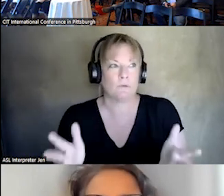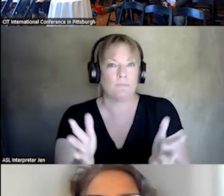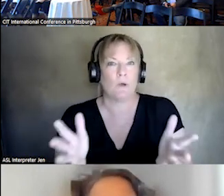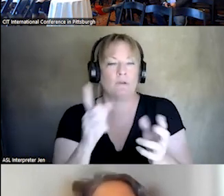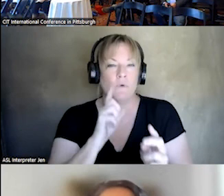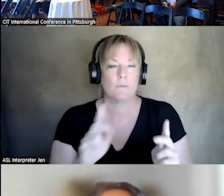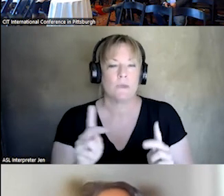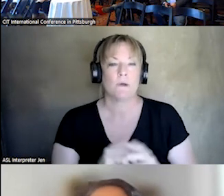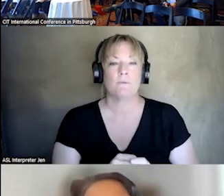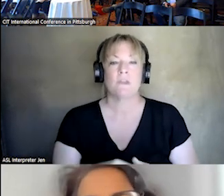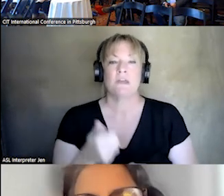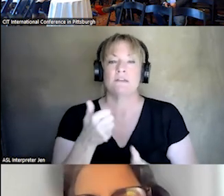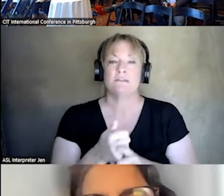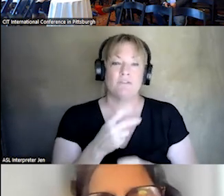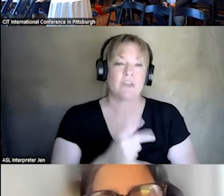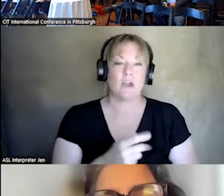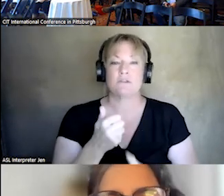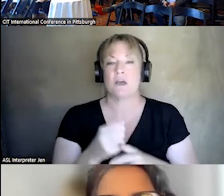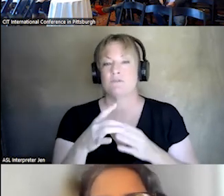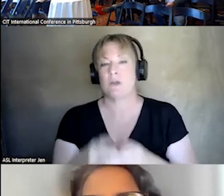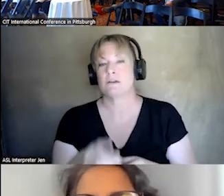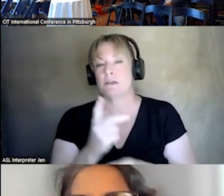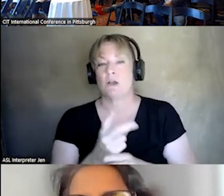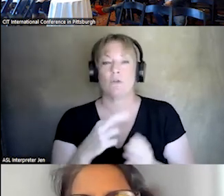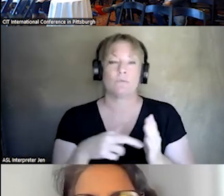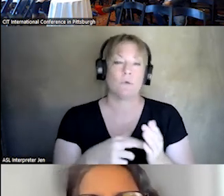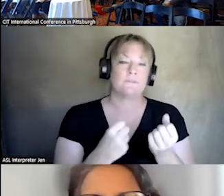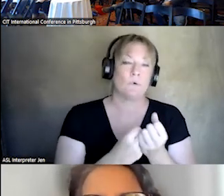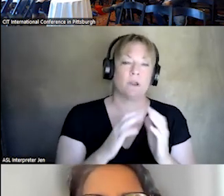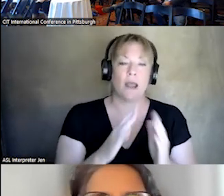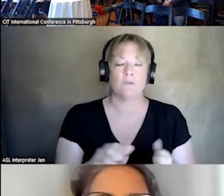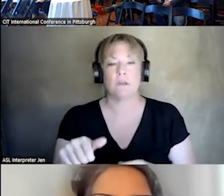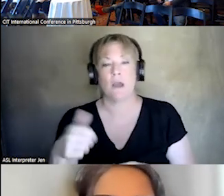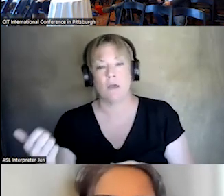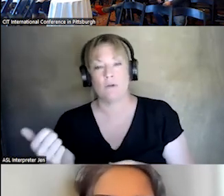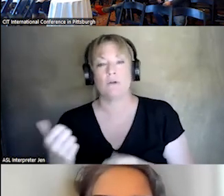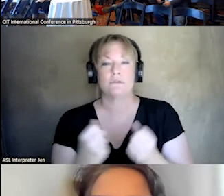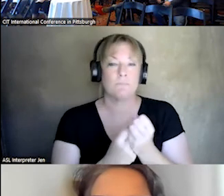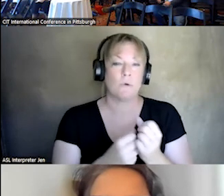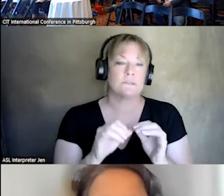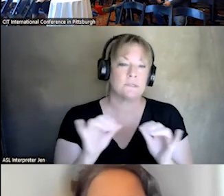LOOKING AT SELF CARE, SELF DIRECTED CARE, ROLE OF SUPPORTED HOUSING, AND OTHER SUPPORT SYSTEMS. THE